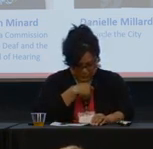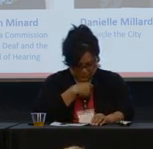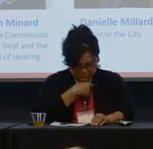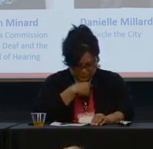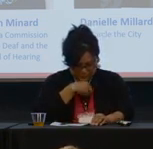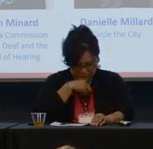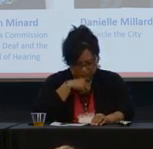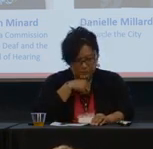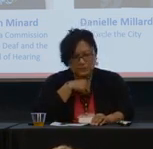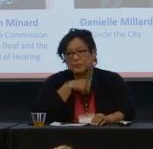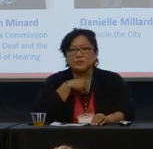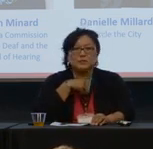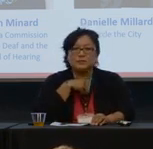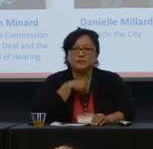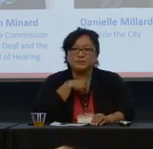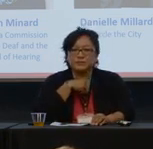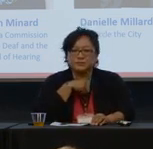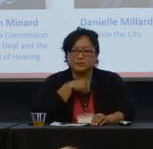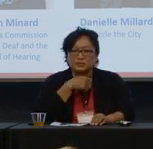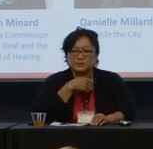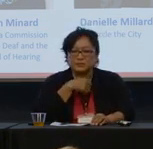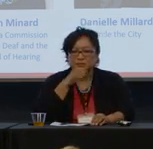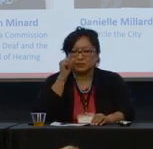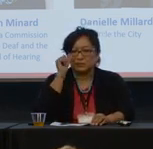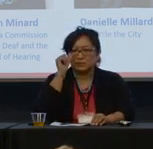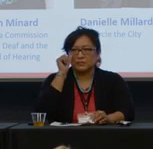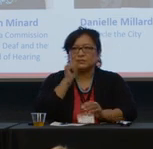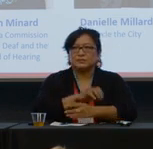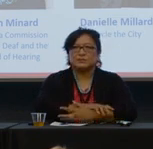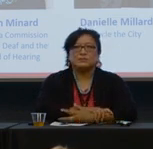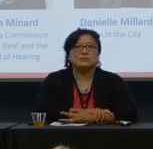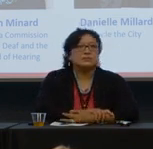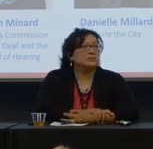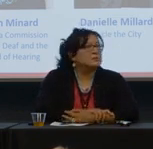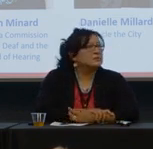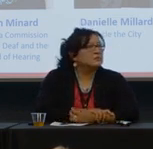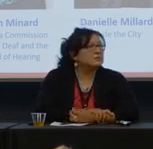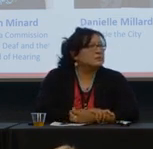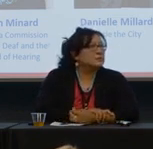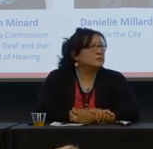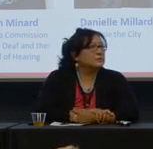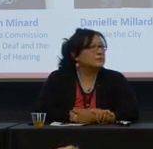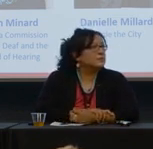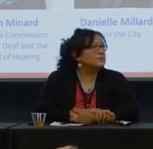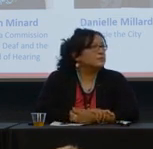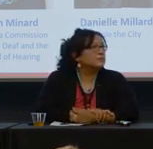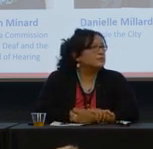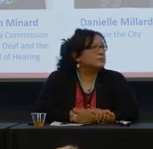interpreting coordination agencies that can already be on contract with the hospitals